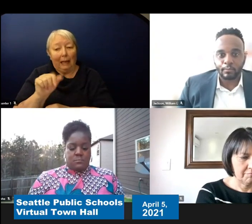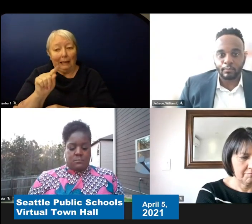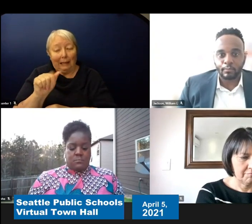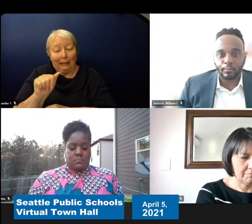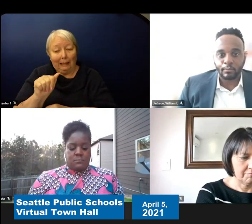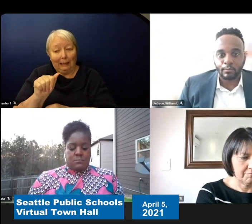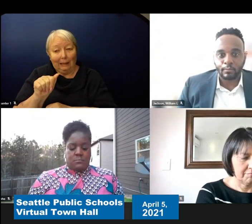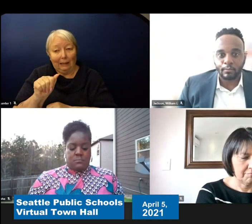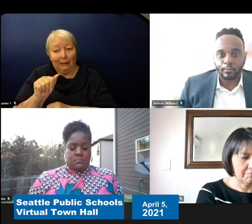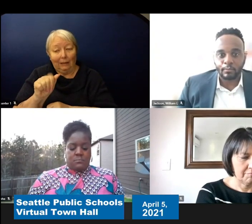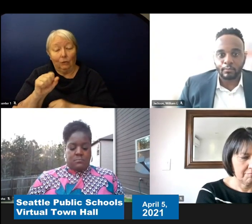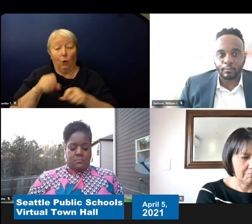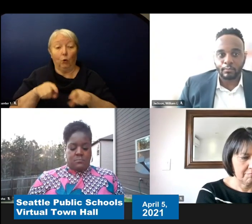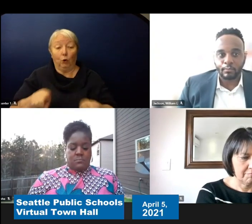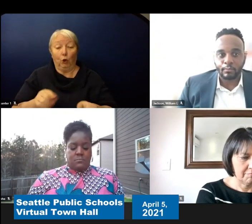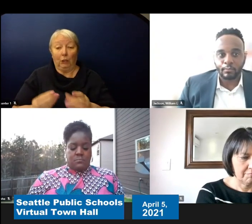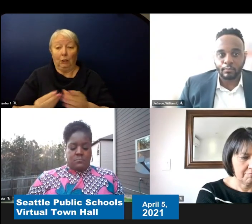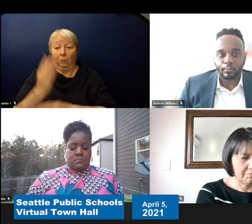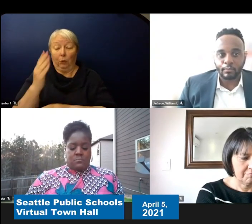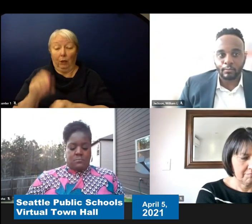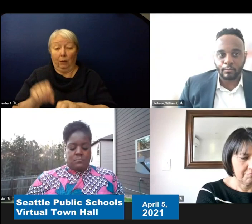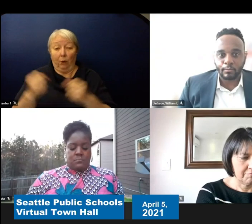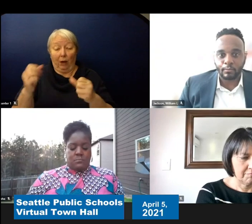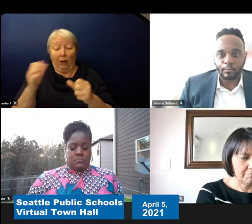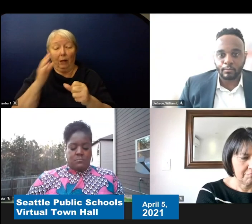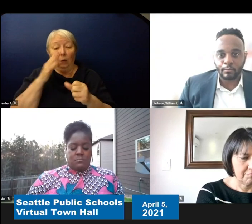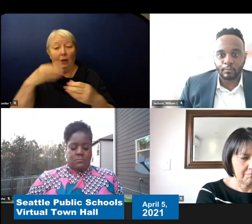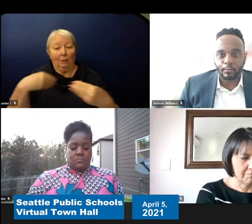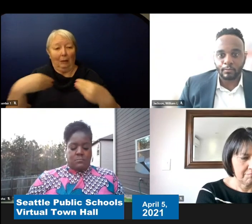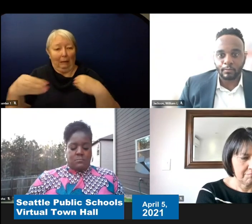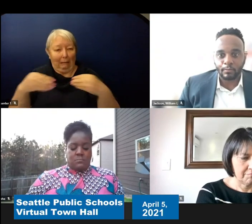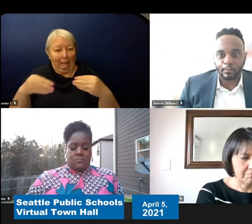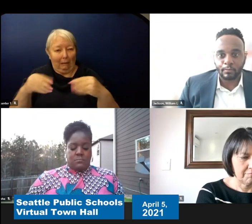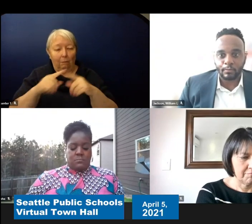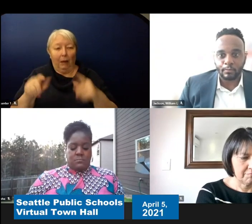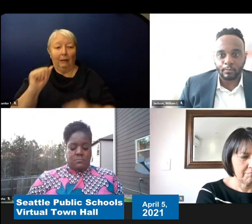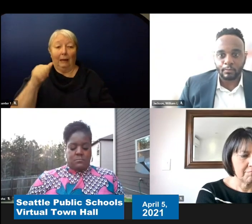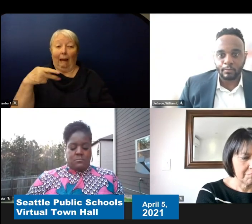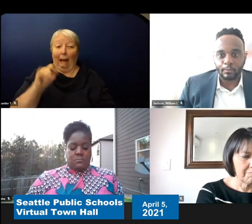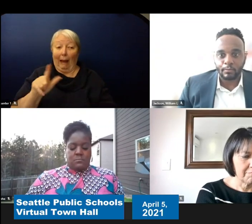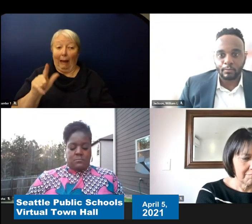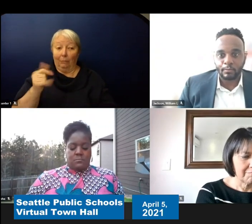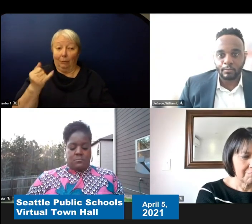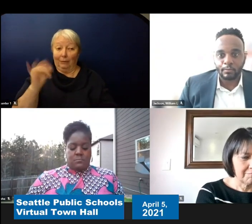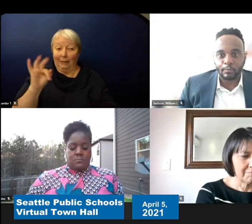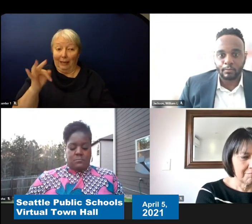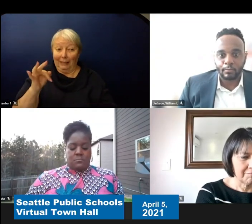And but on April 19th we're going to close the survey down and then it'll be an enrollment process